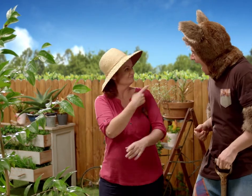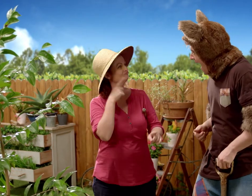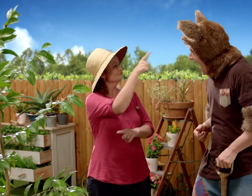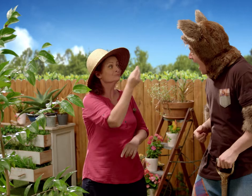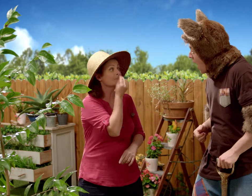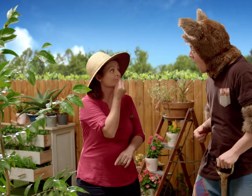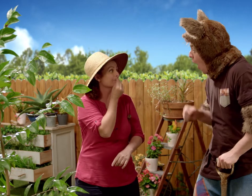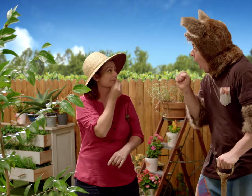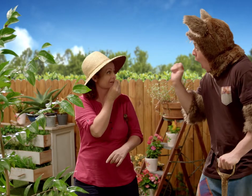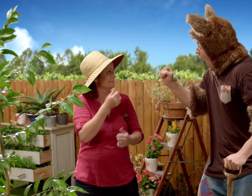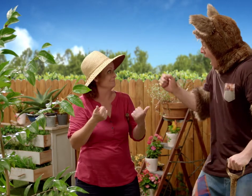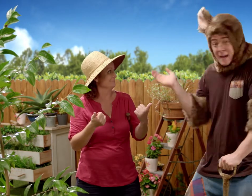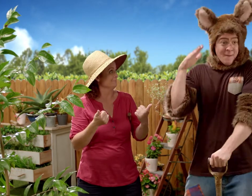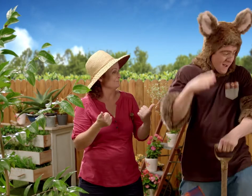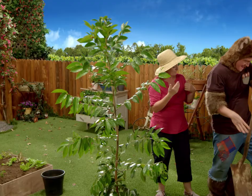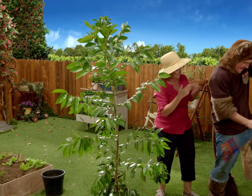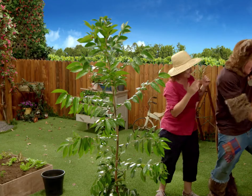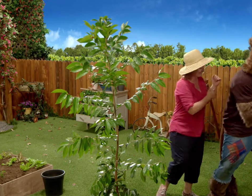Should we go and have something to eat? Okay let's go.